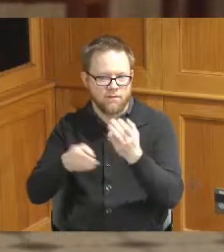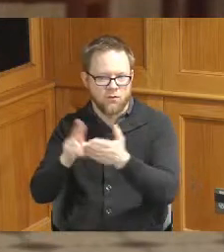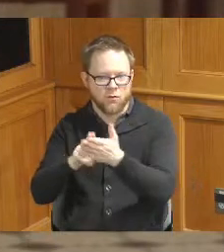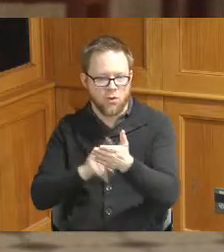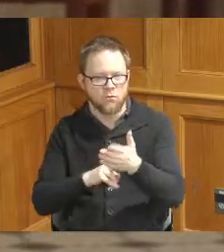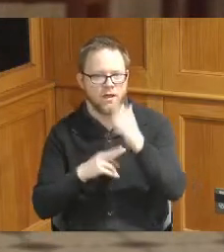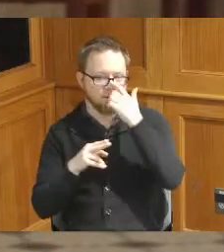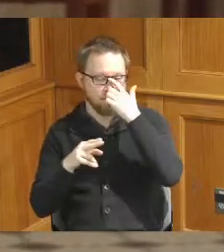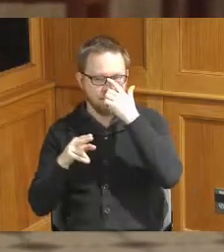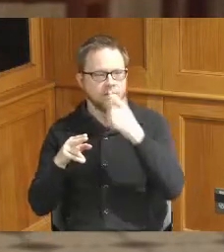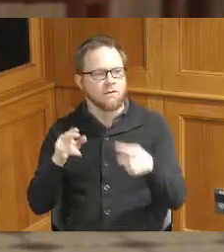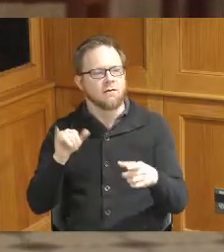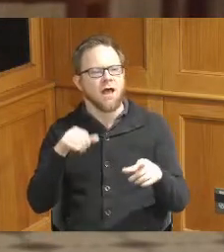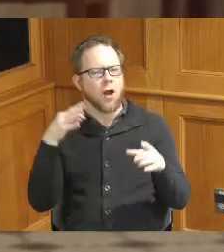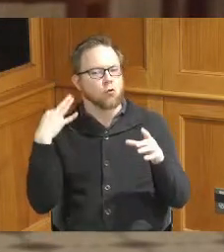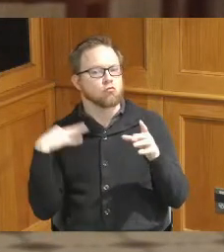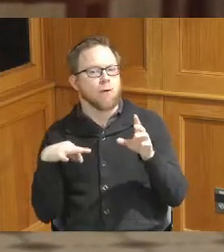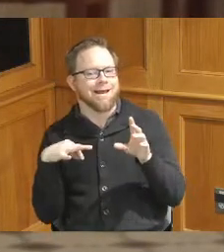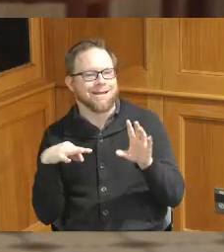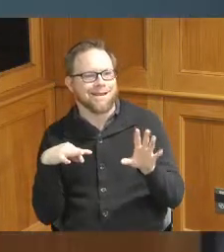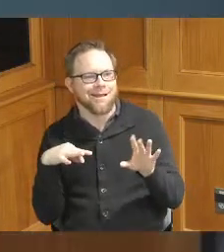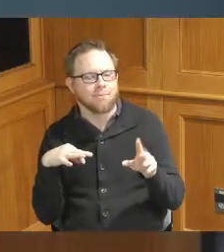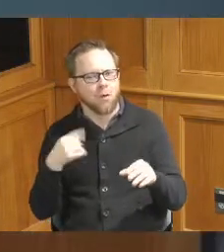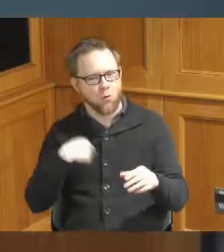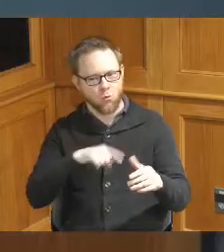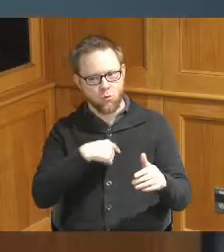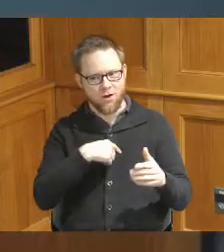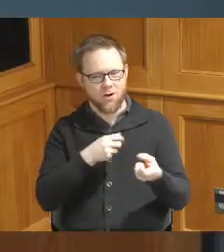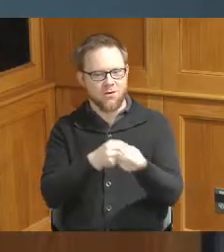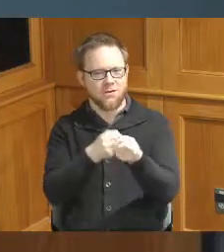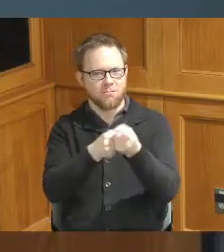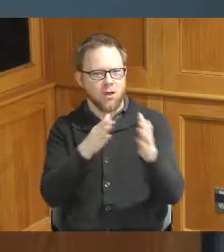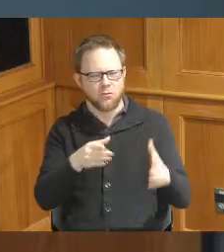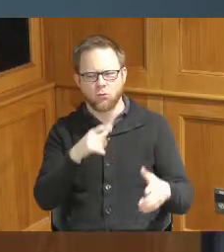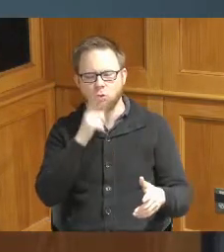just like what everybody else's response we're a sponsor we're not looking for credit we're